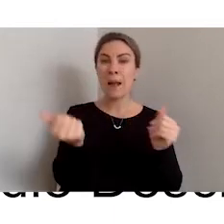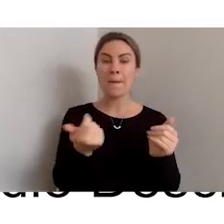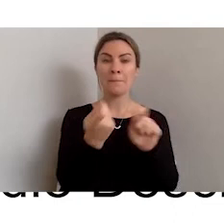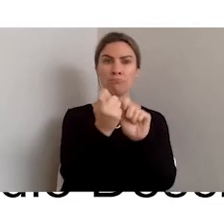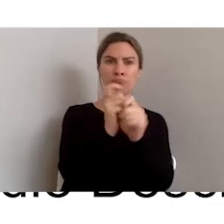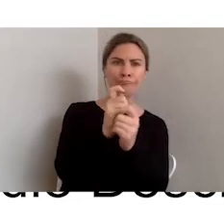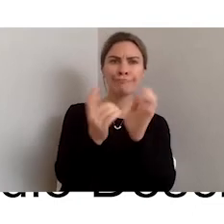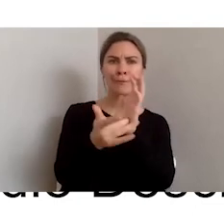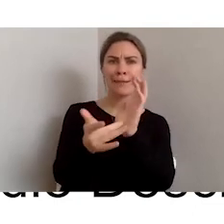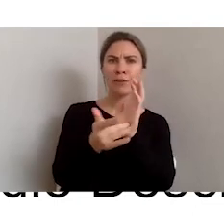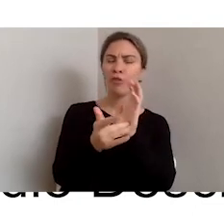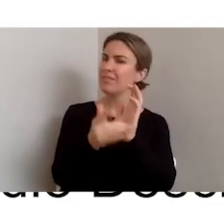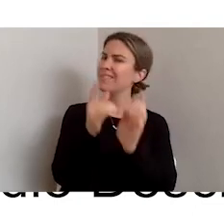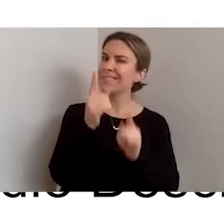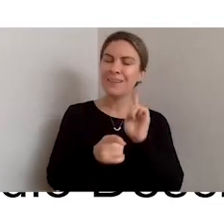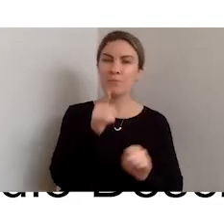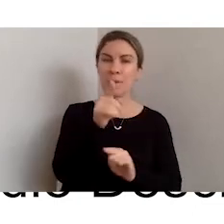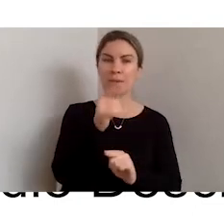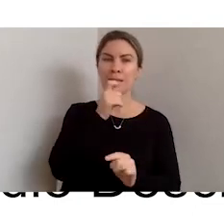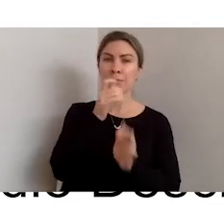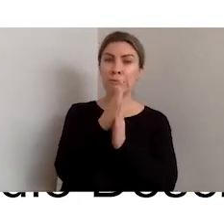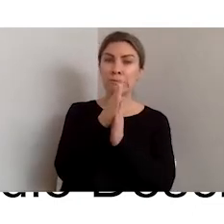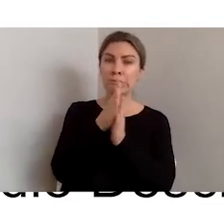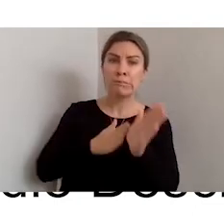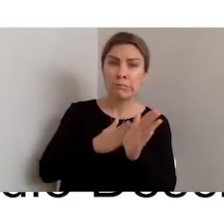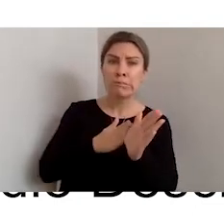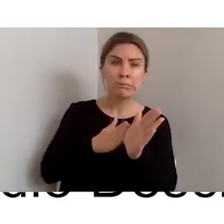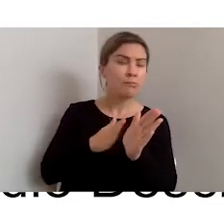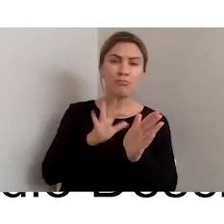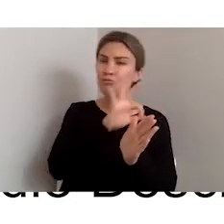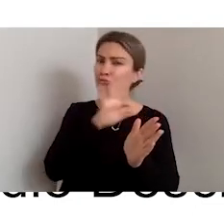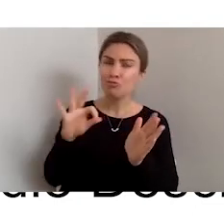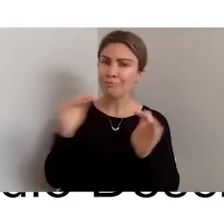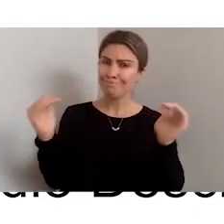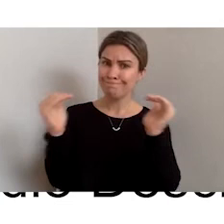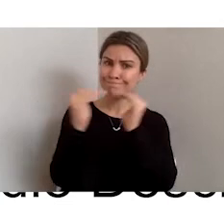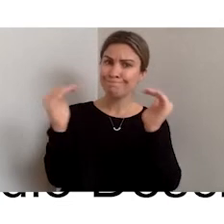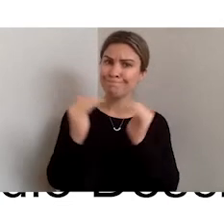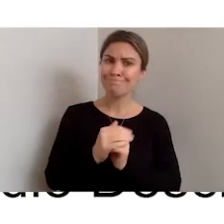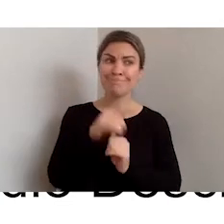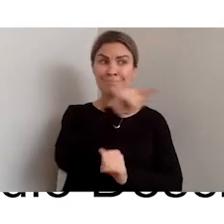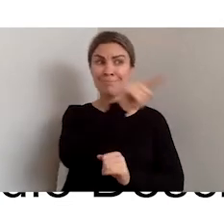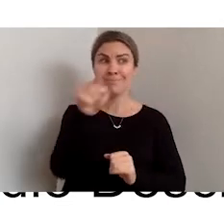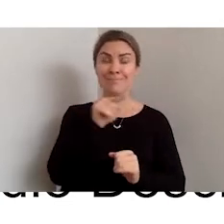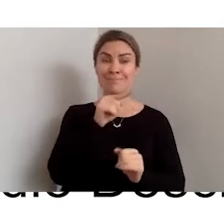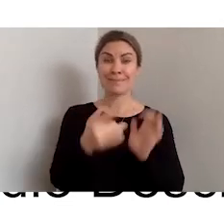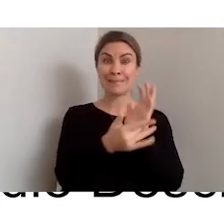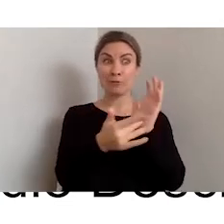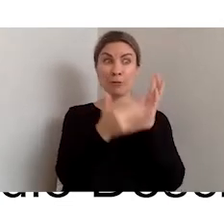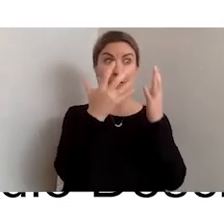step behind the actual regular technology that everyone else uses.